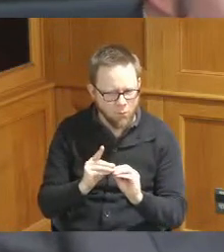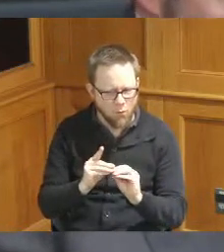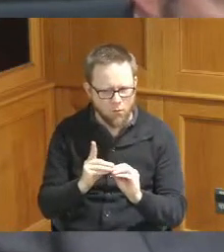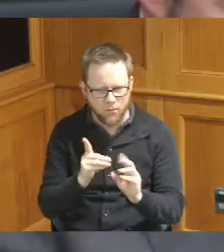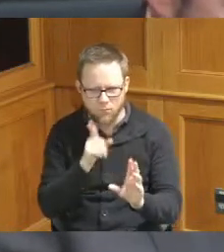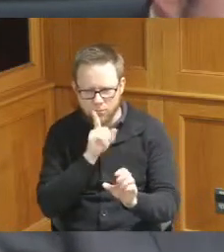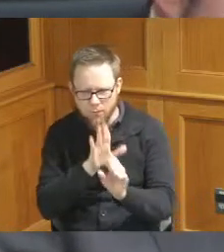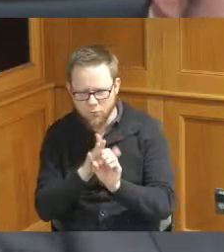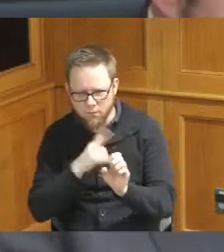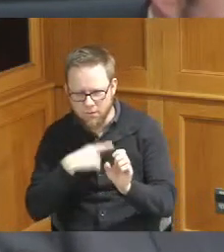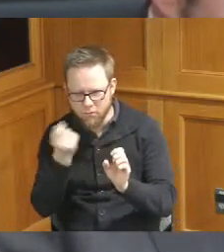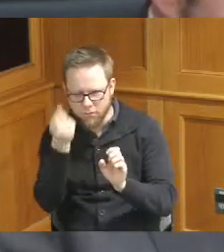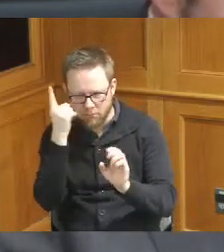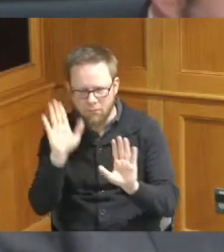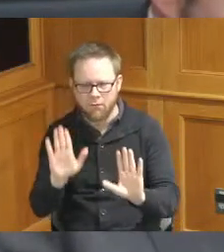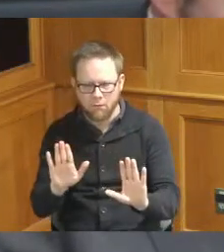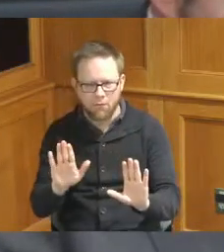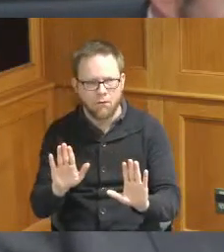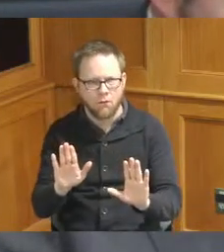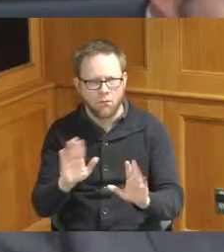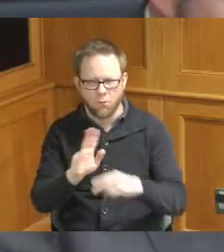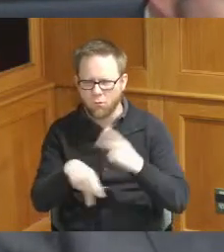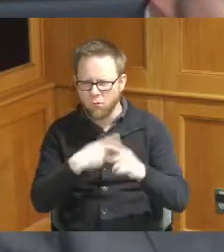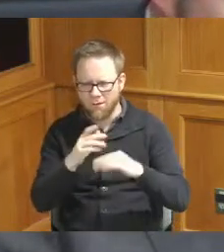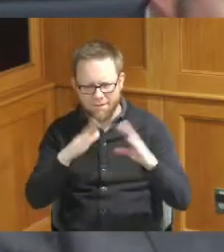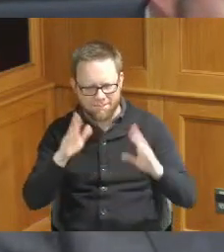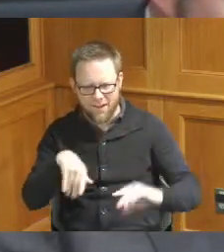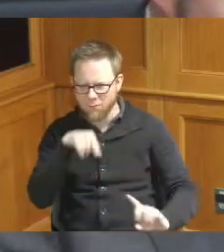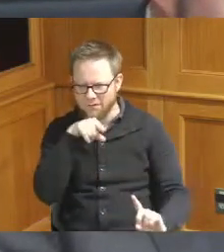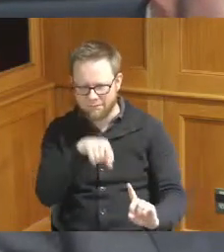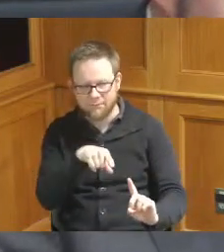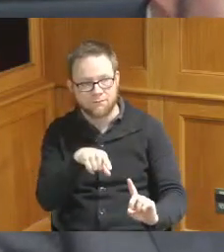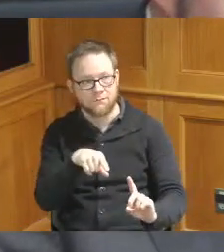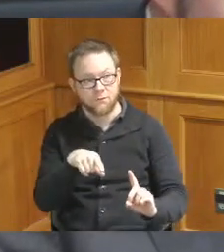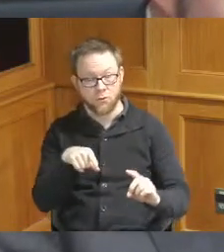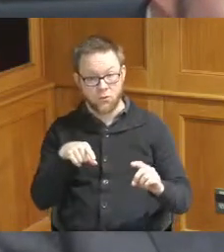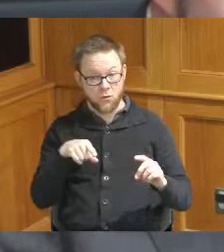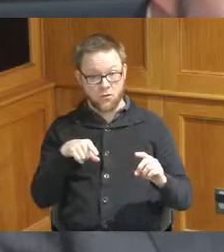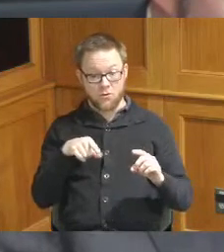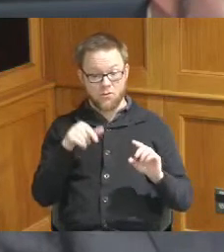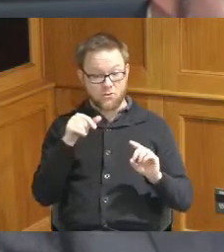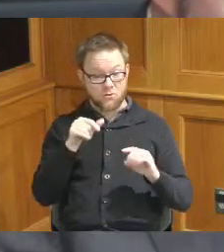sure I'm clear on what what kind of housing we're referring to so this is all housing with supports